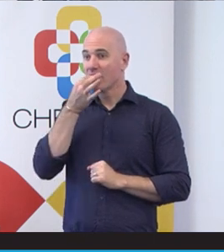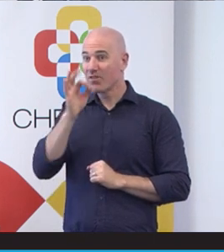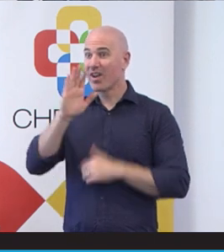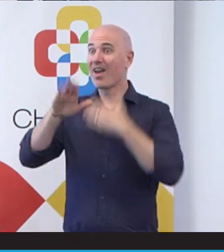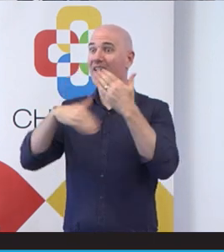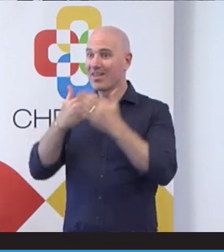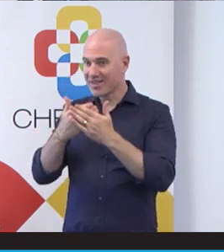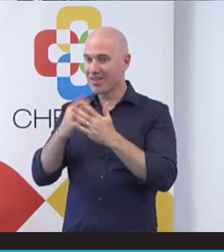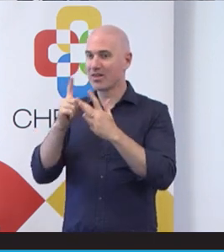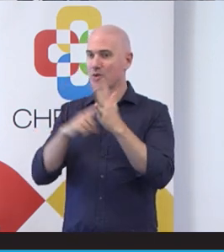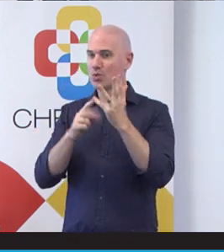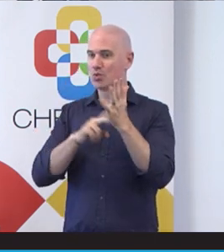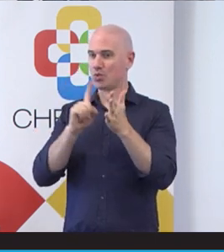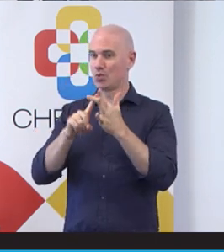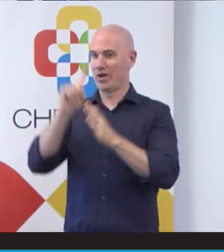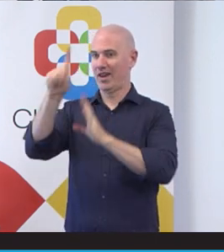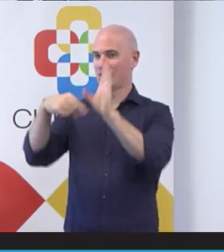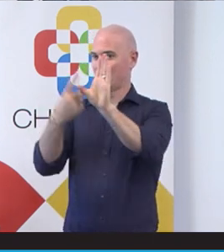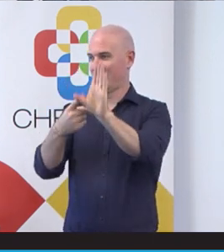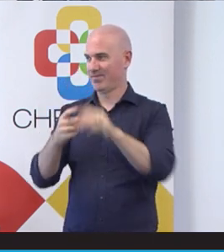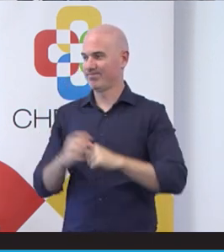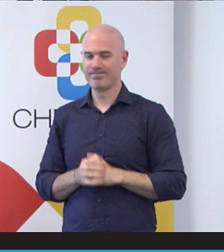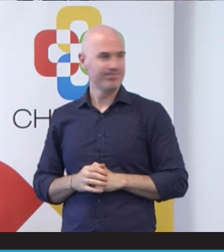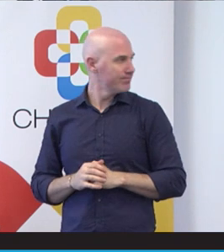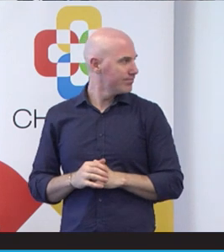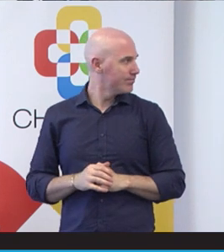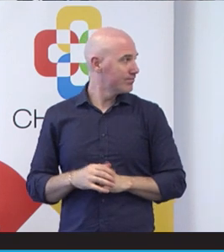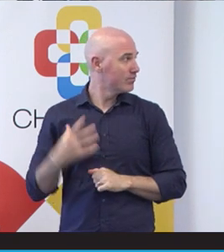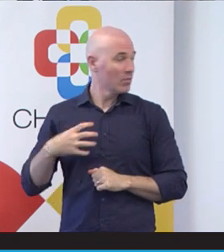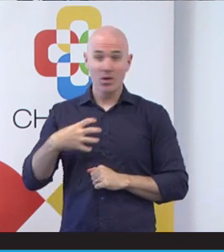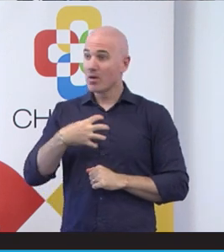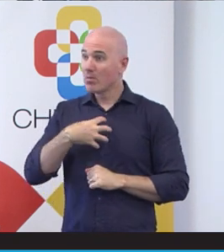go and do it before June. If you need some more information or you want to access it another way,